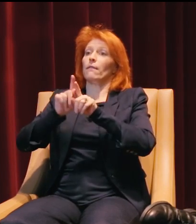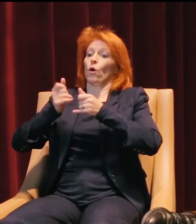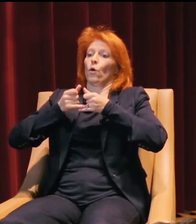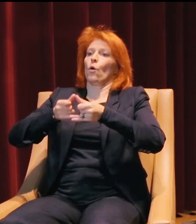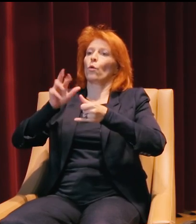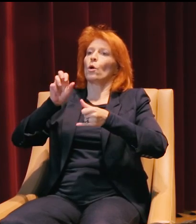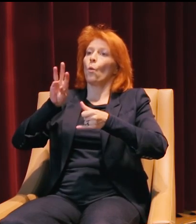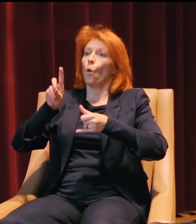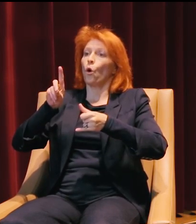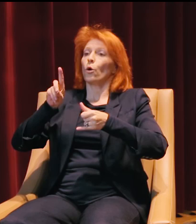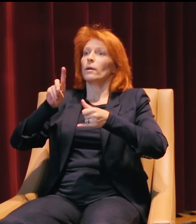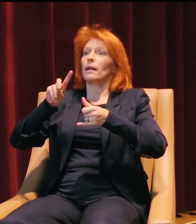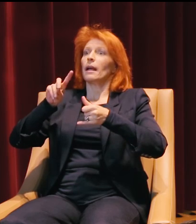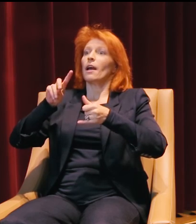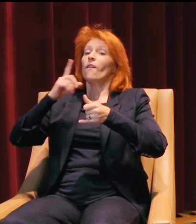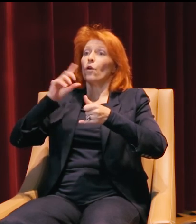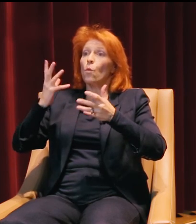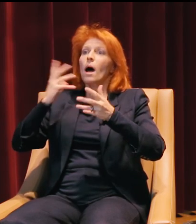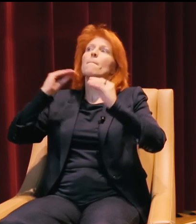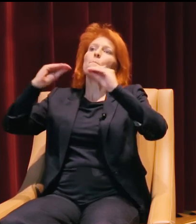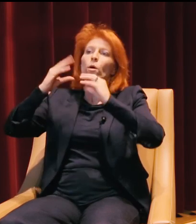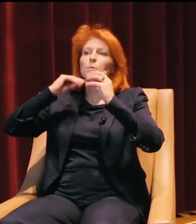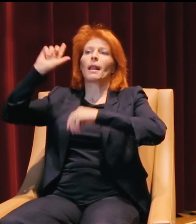that are redeemable for even more experiences.